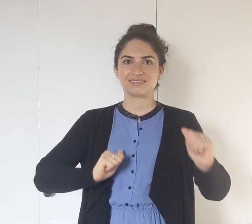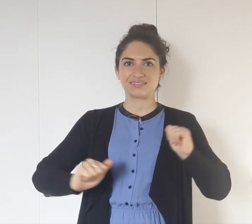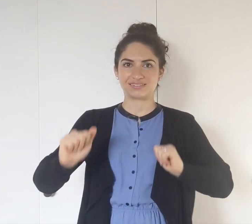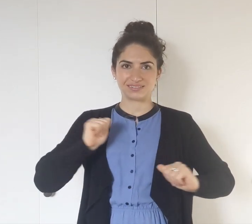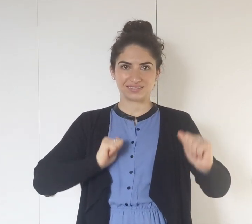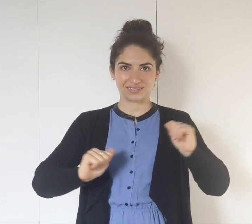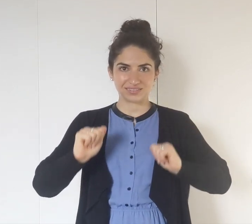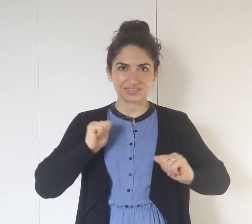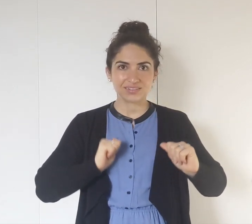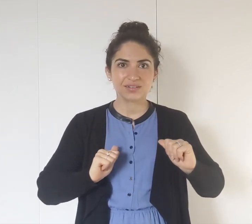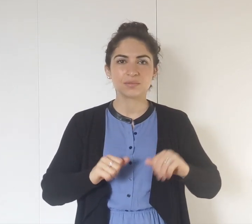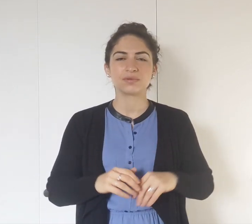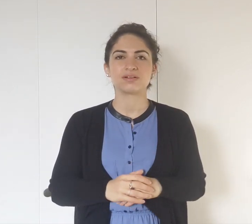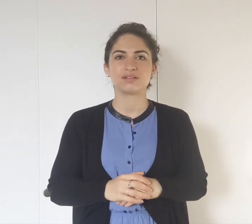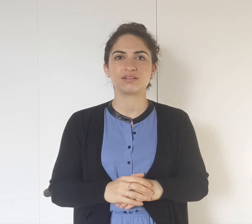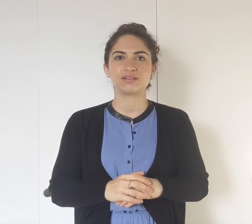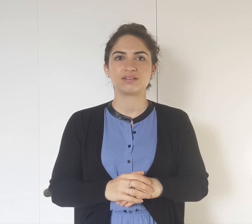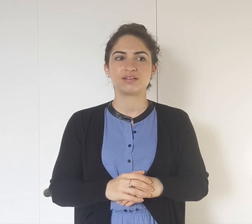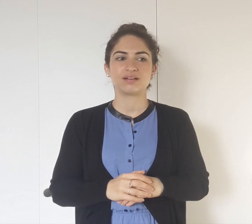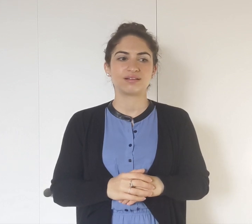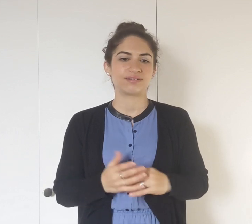THEATER